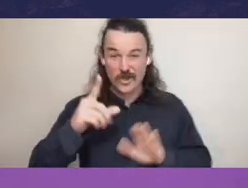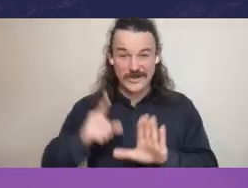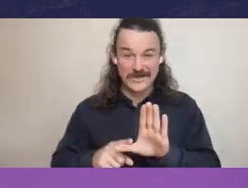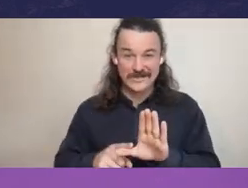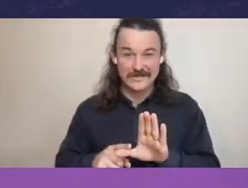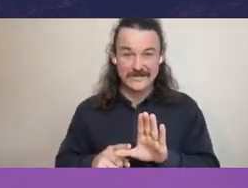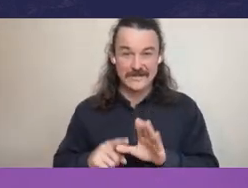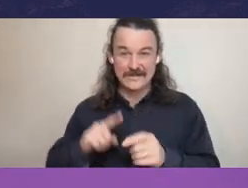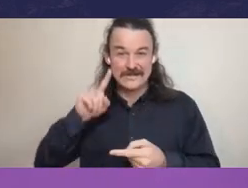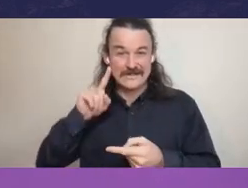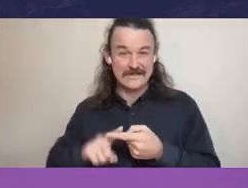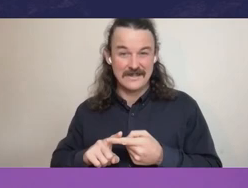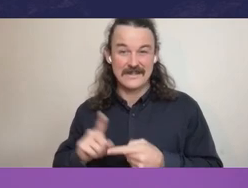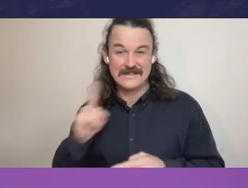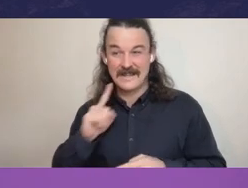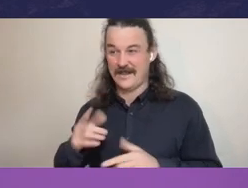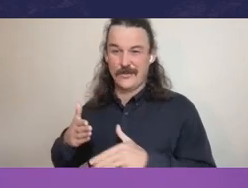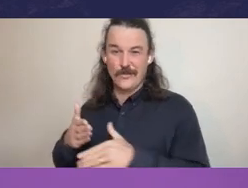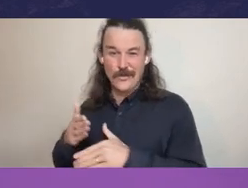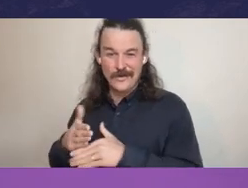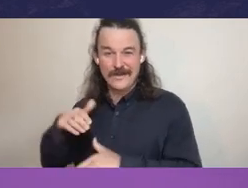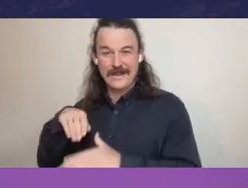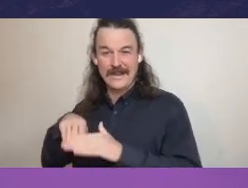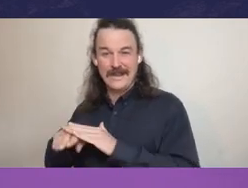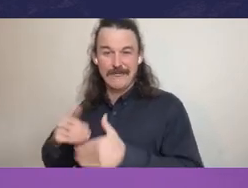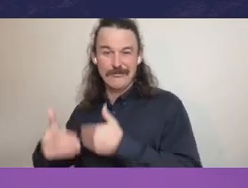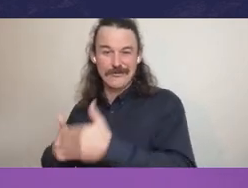as a work in progress and I quite often despair.